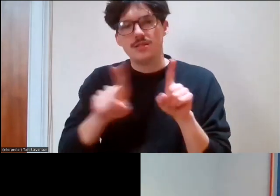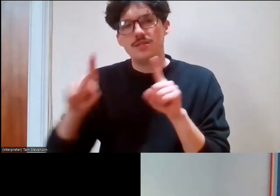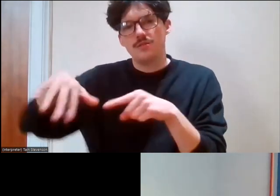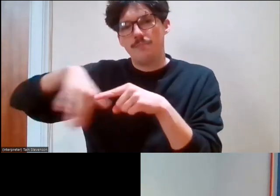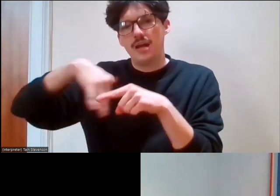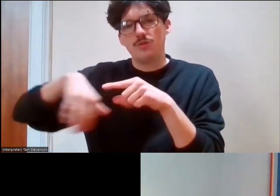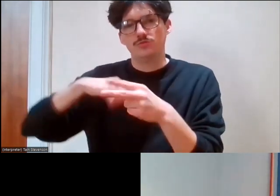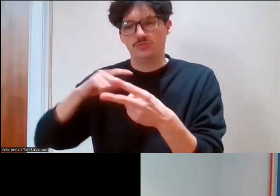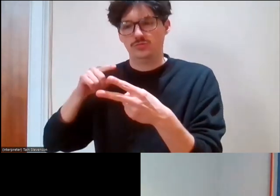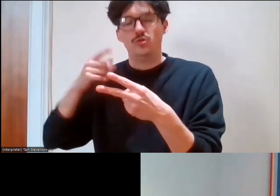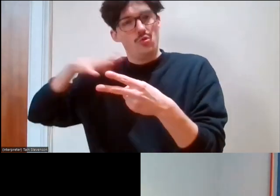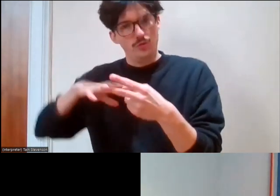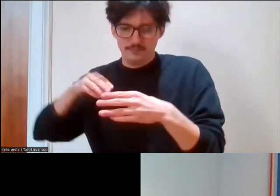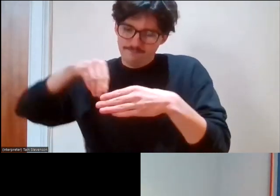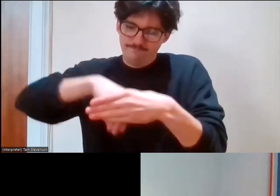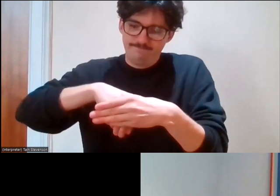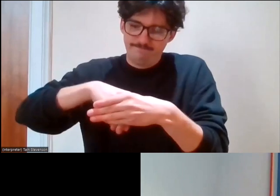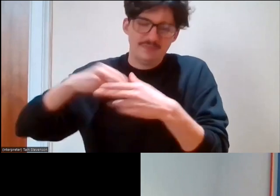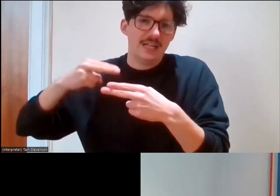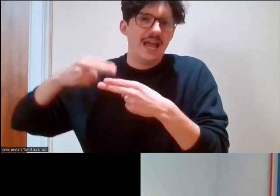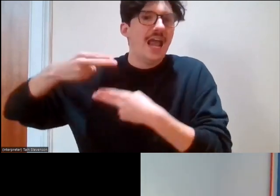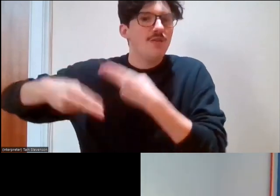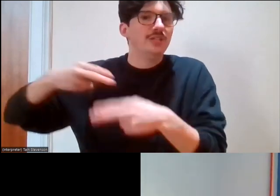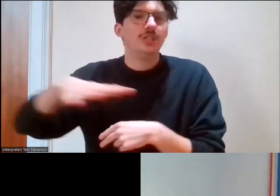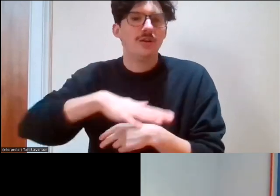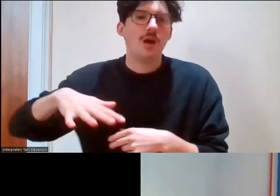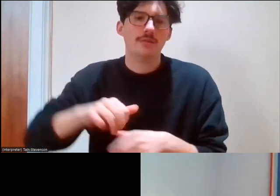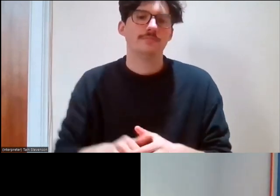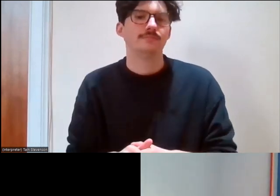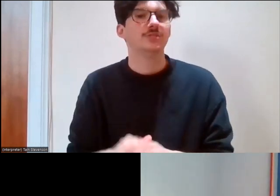space. So, I'm now going to hand over to Fran and Michelle—over to you guys!